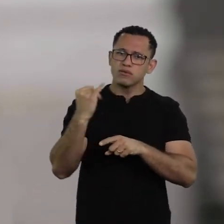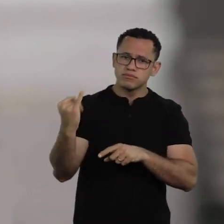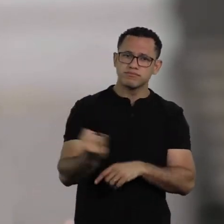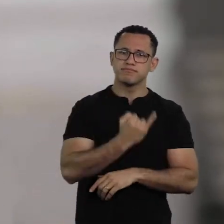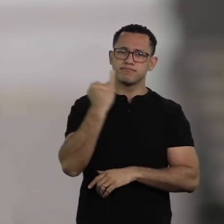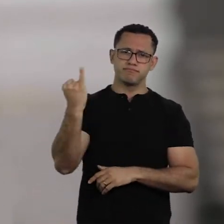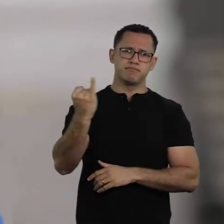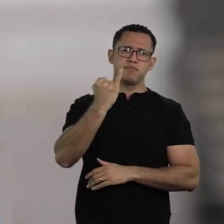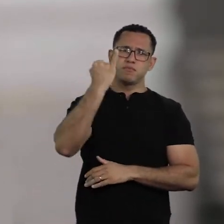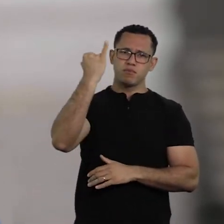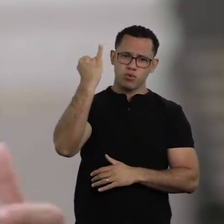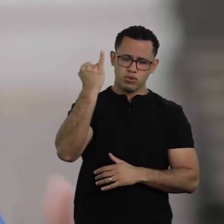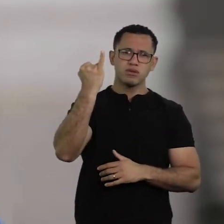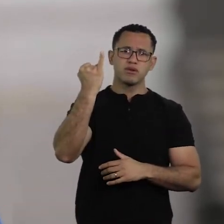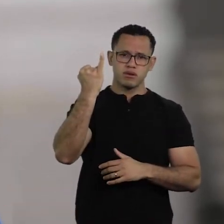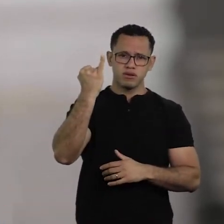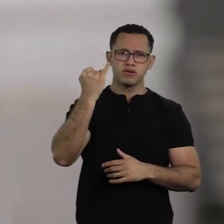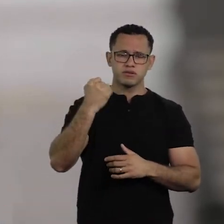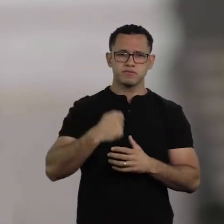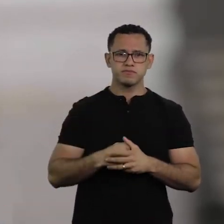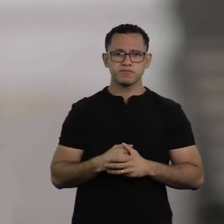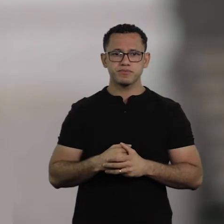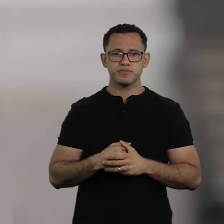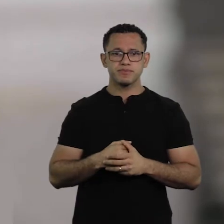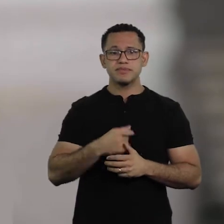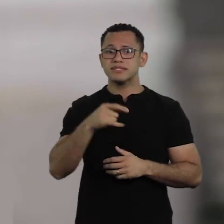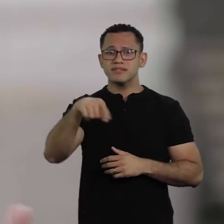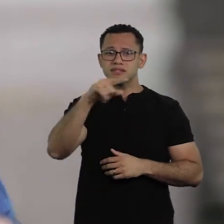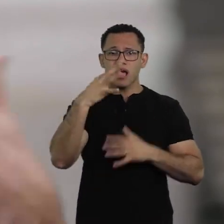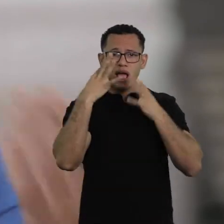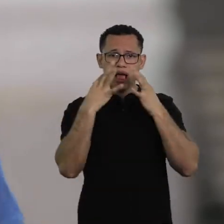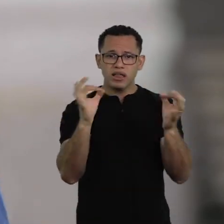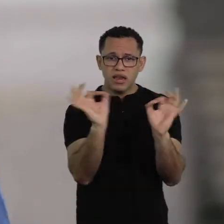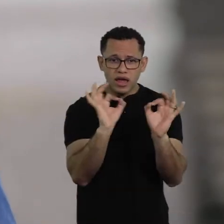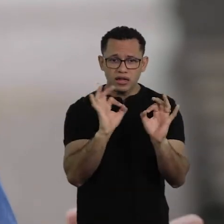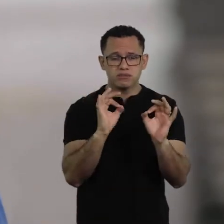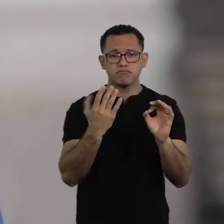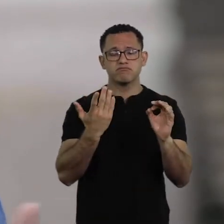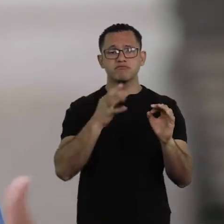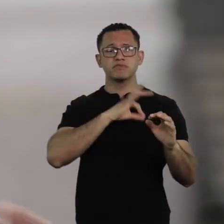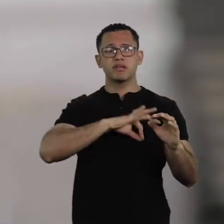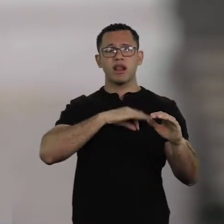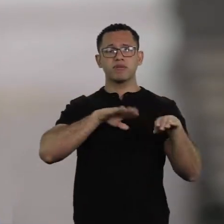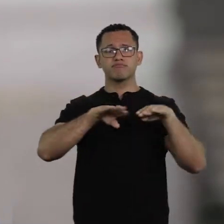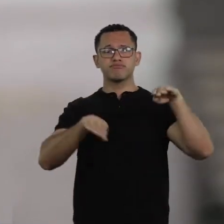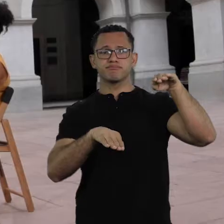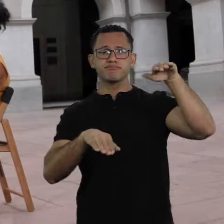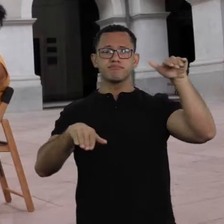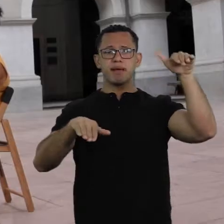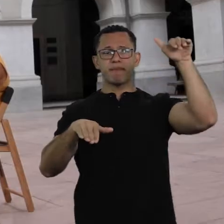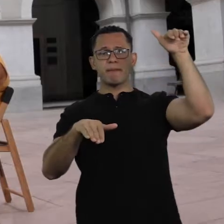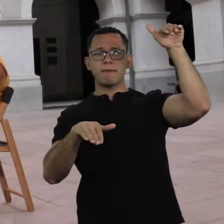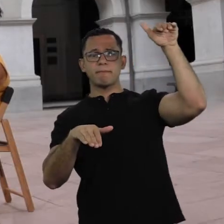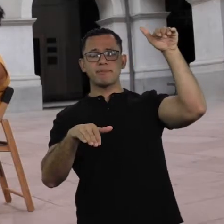as a relevant part of the economy, we will never have equal pay. Myself,